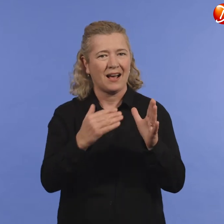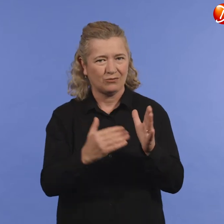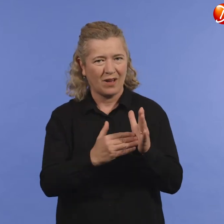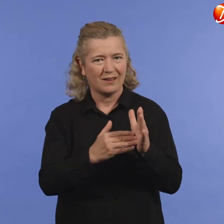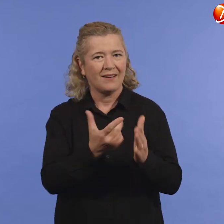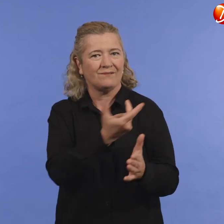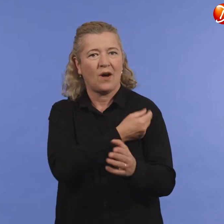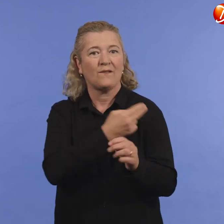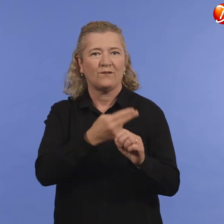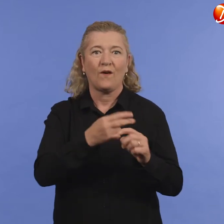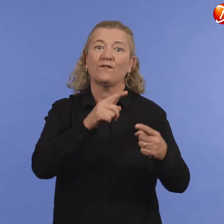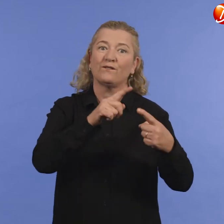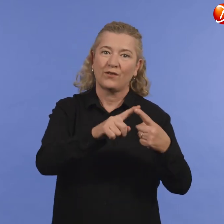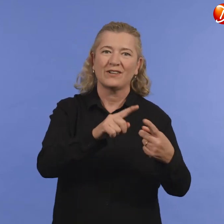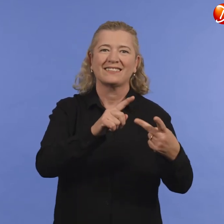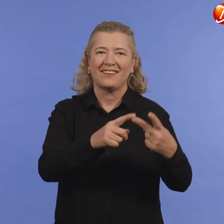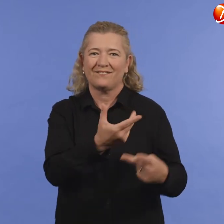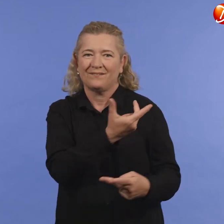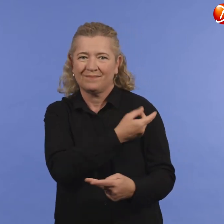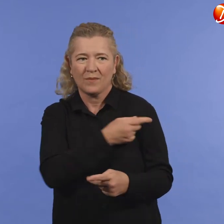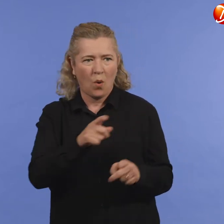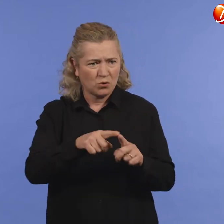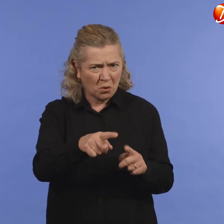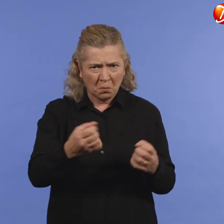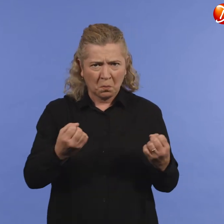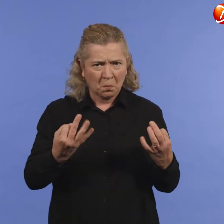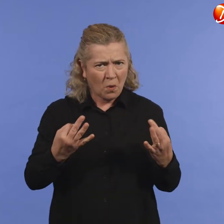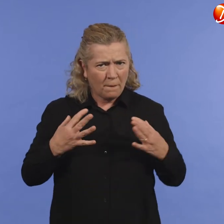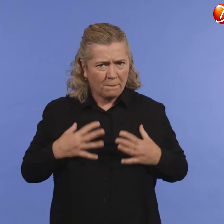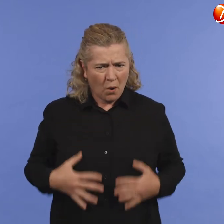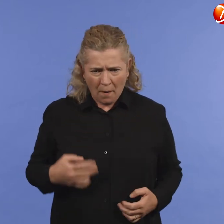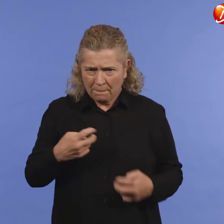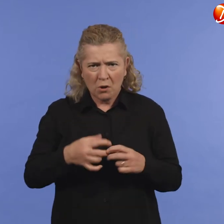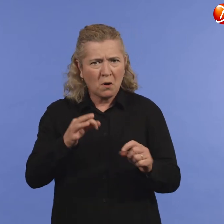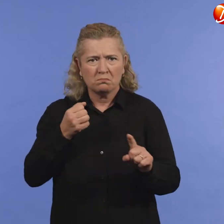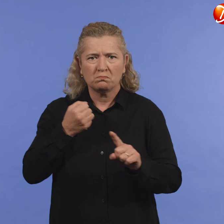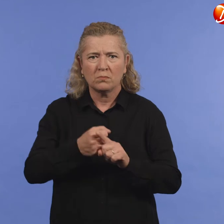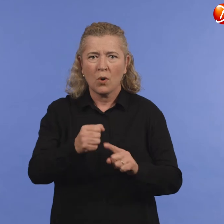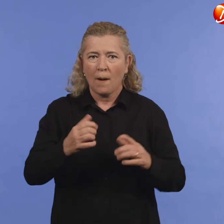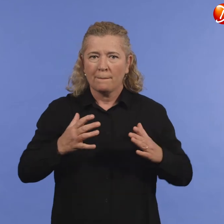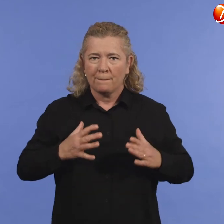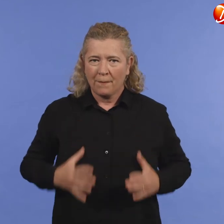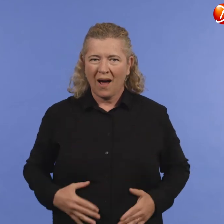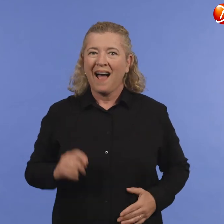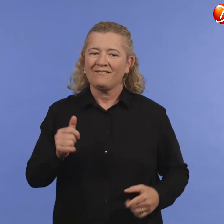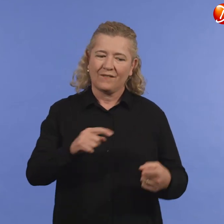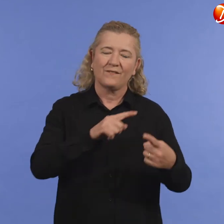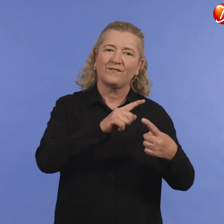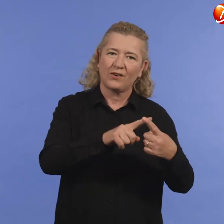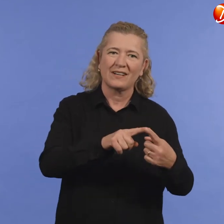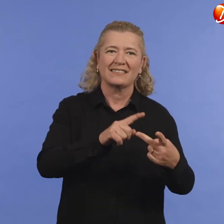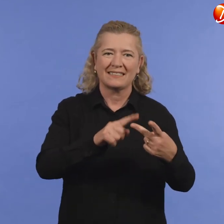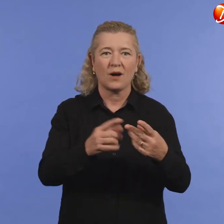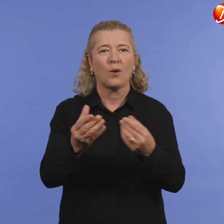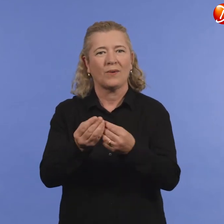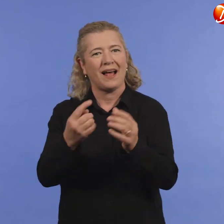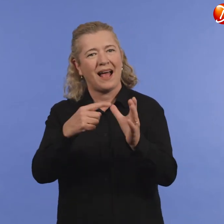received AstraZeneca for your first two doses, and there are no contraindications or precautions for use